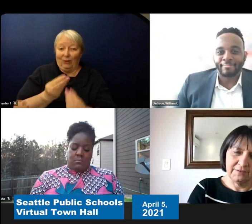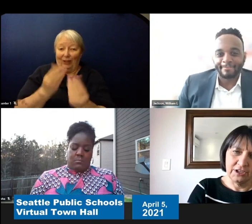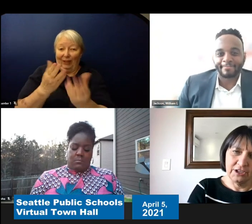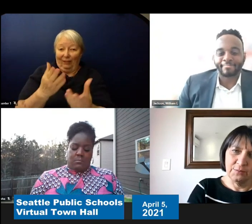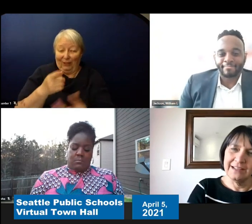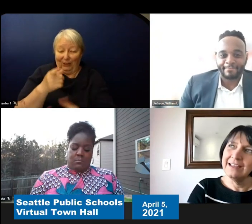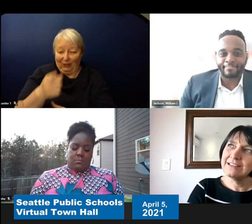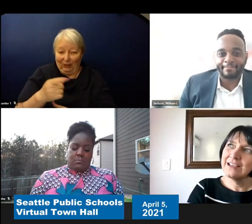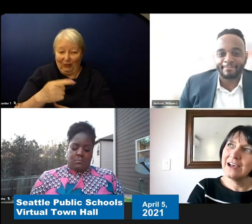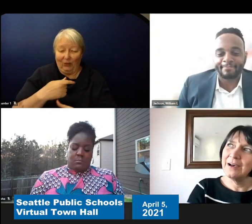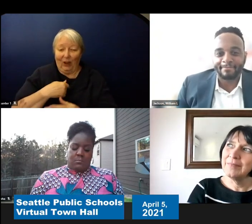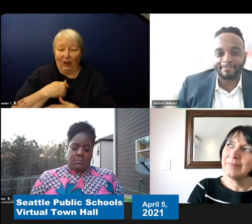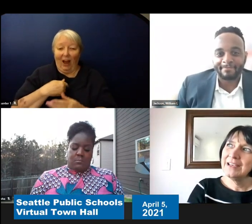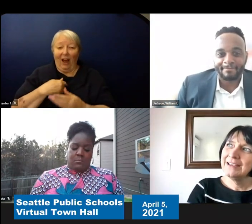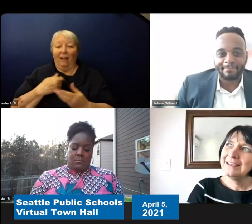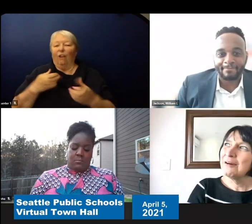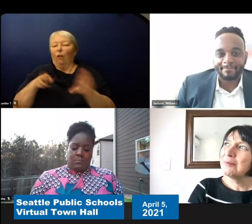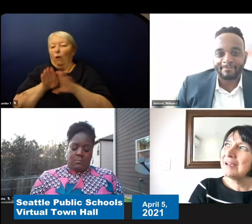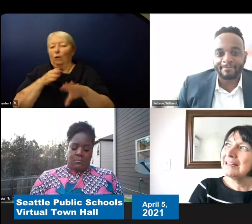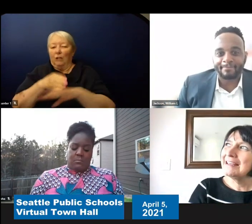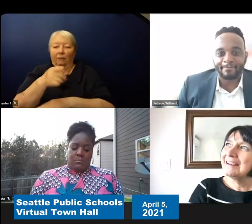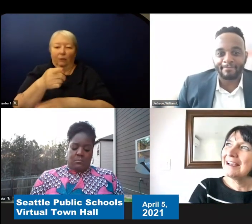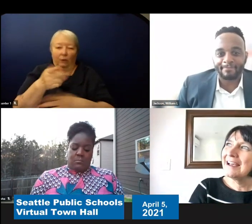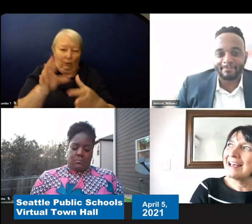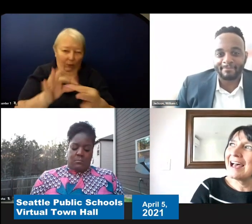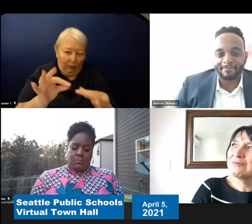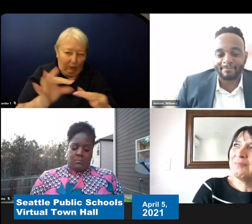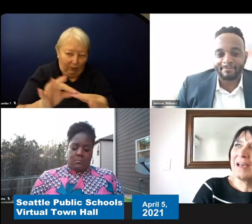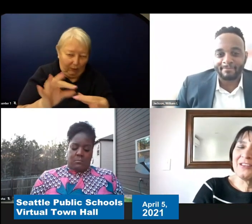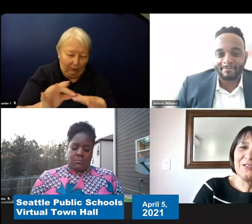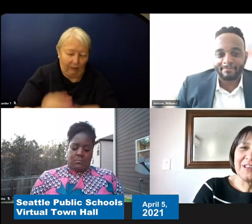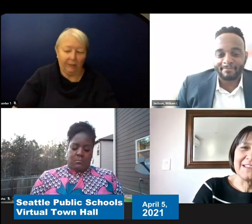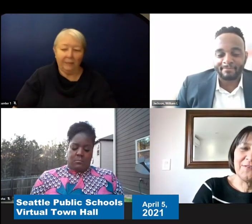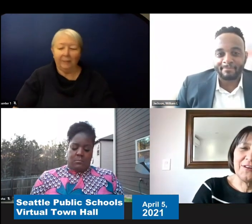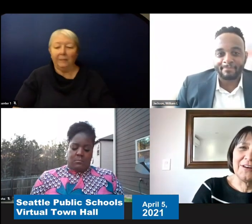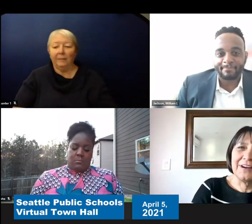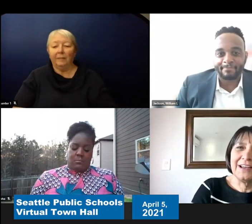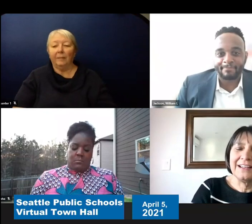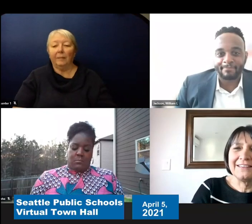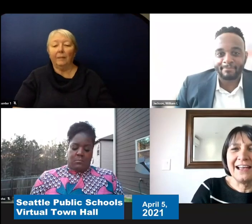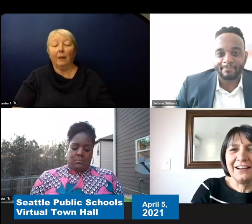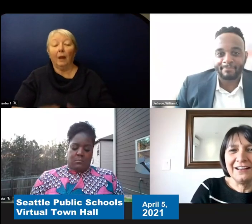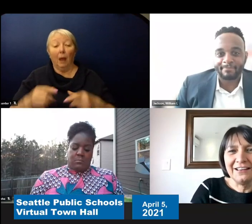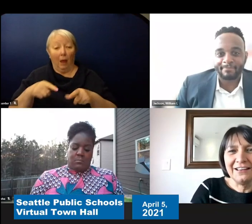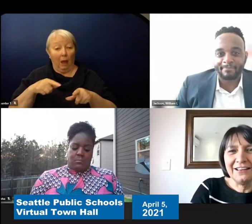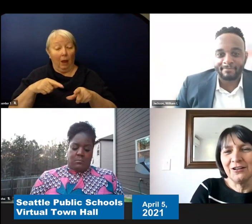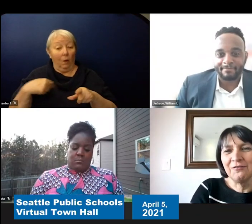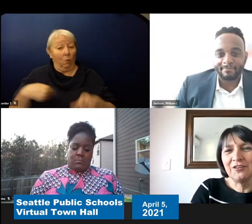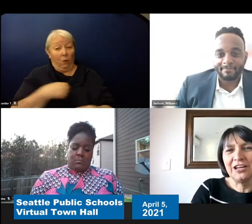But it's you know and as we've been through this for an entire year now a little over a year